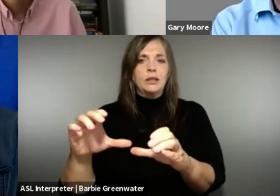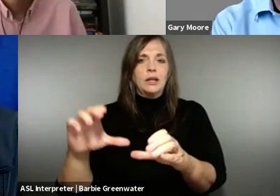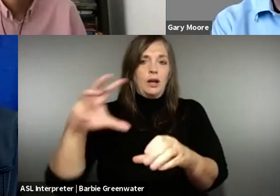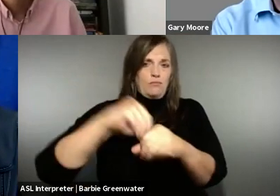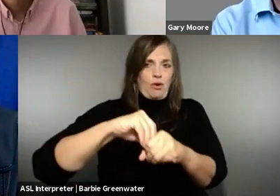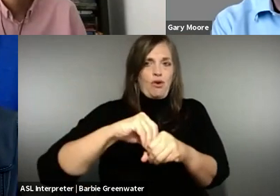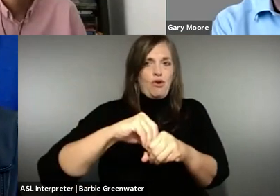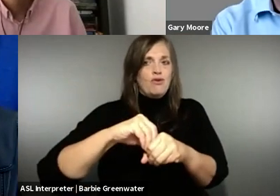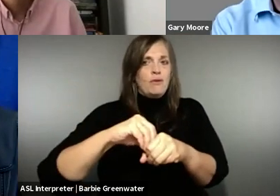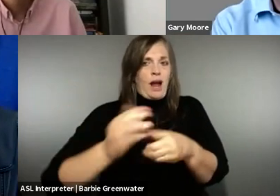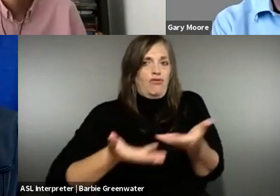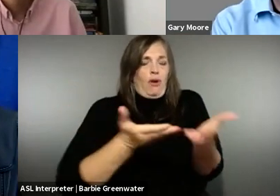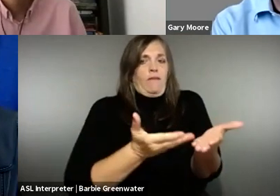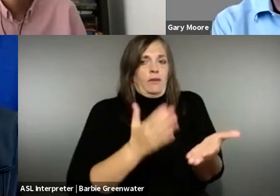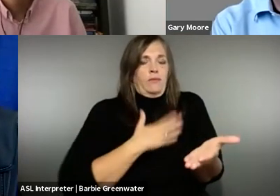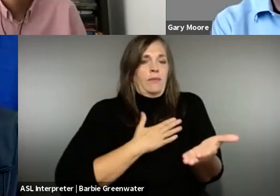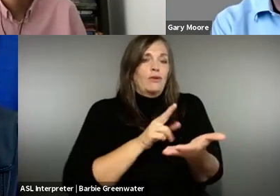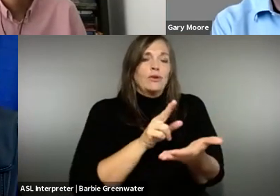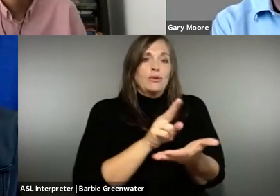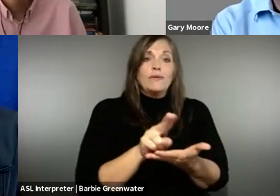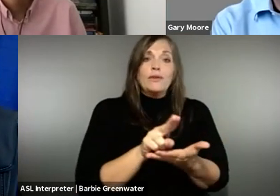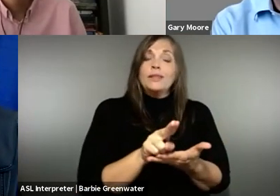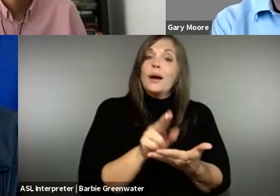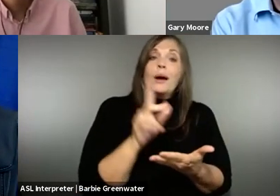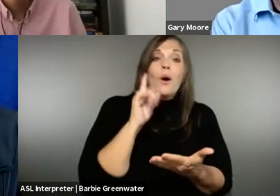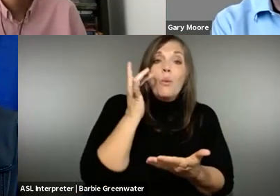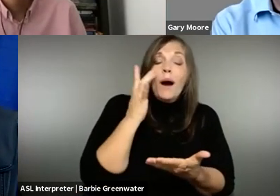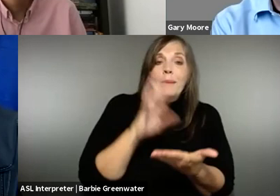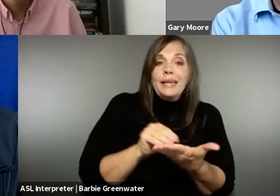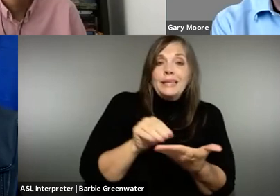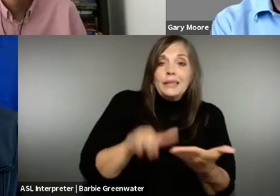want to make IAAP certification part or offer in my